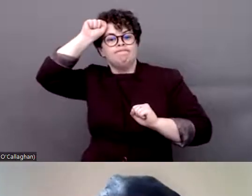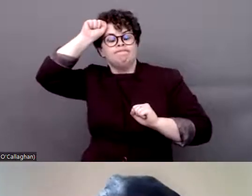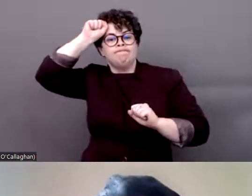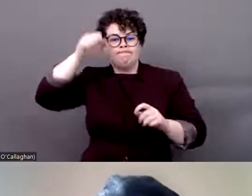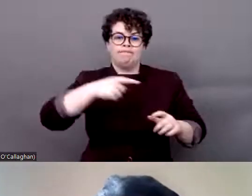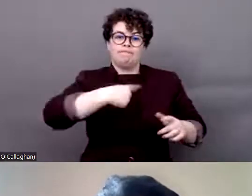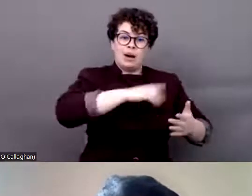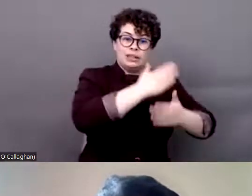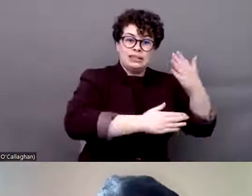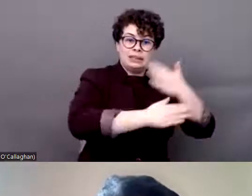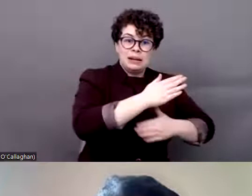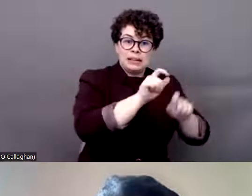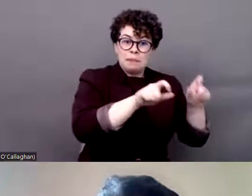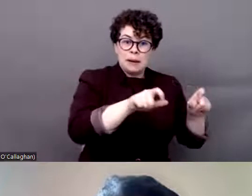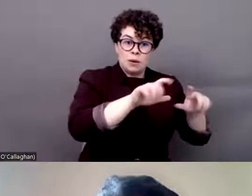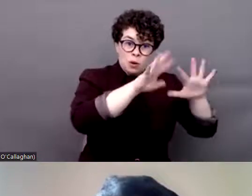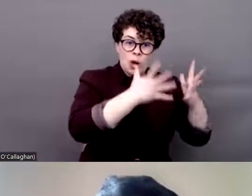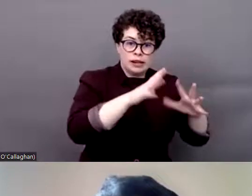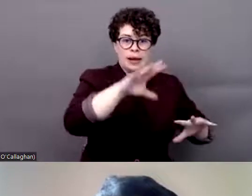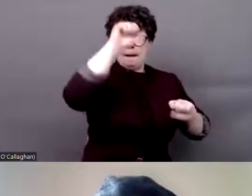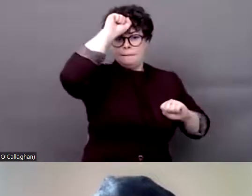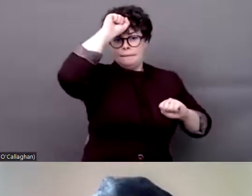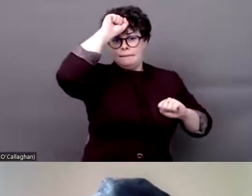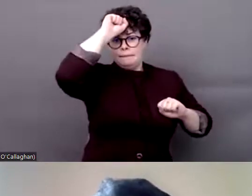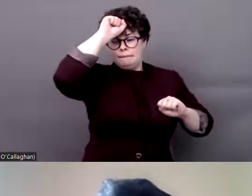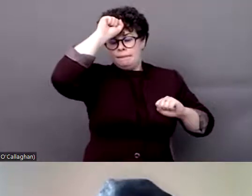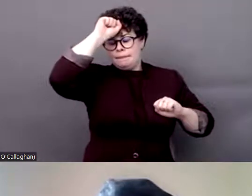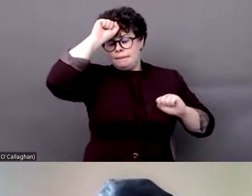world. And today, as